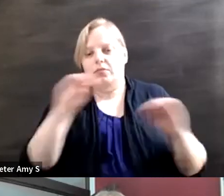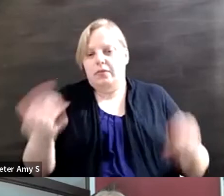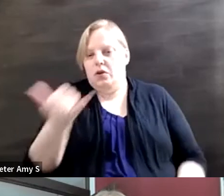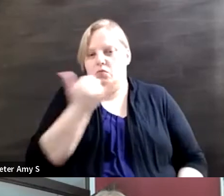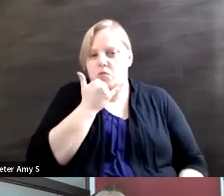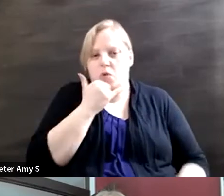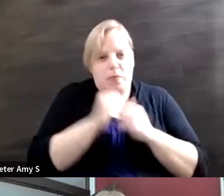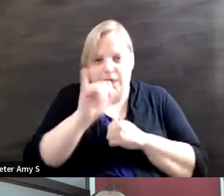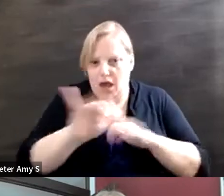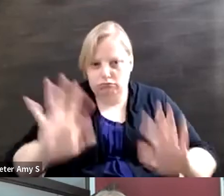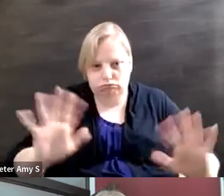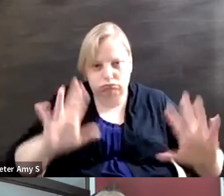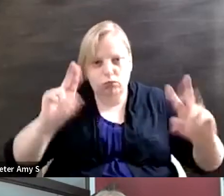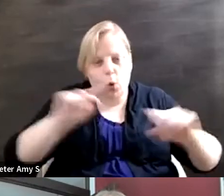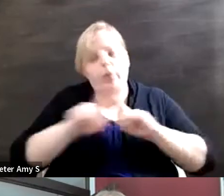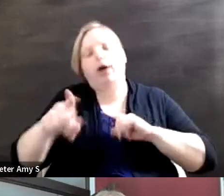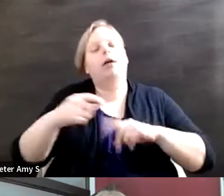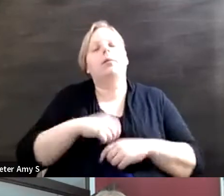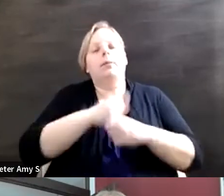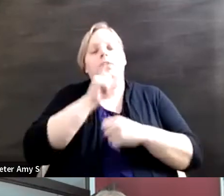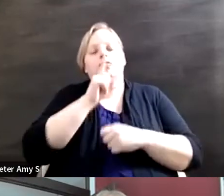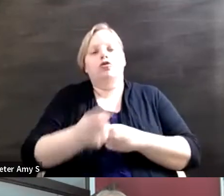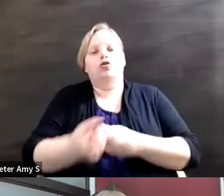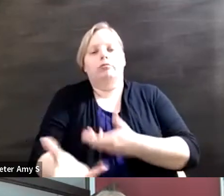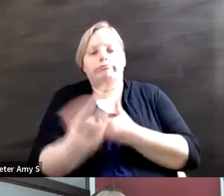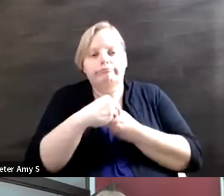but the idea that we make sure to be inclusive and intersectional.